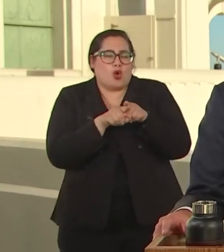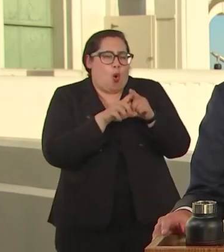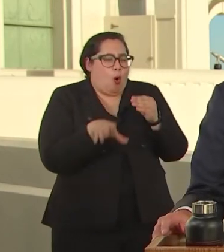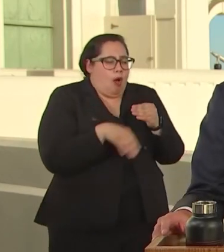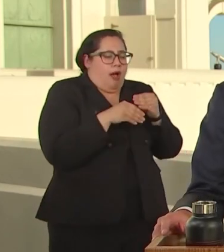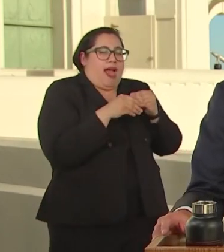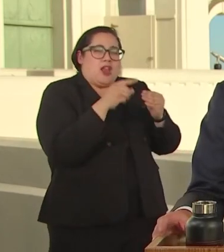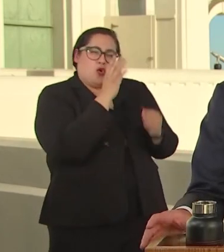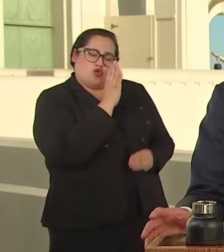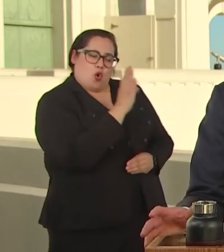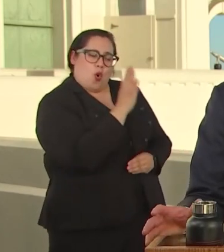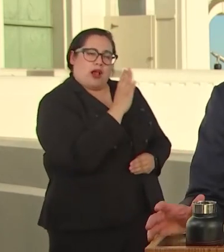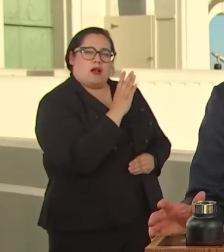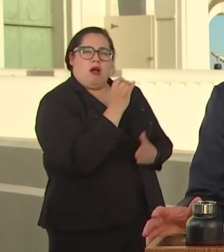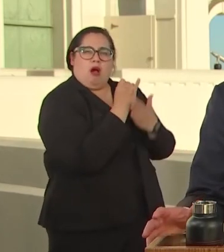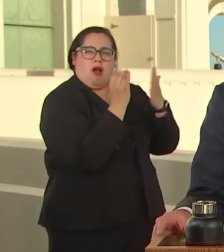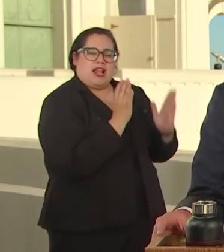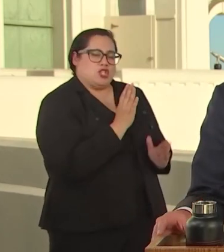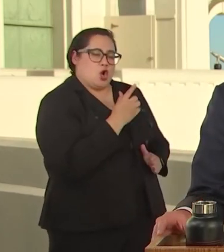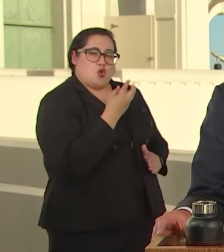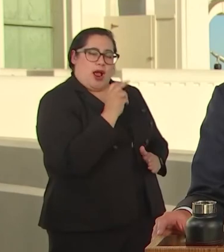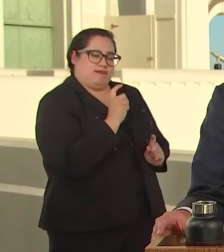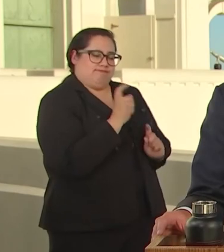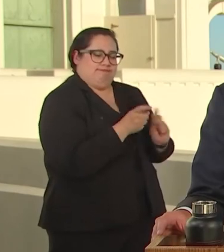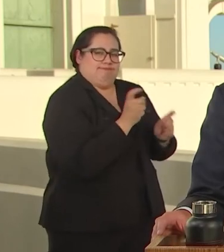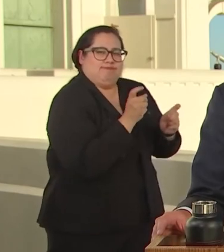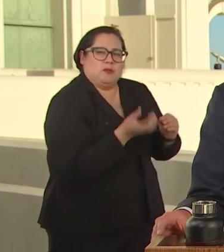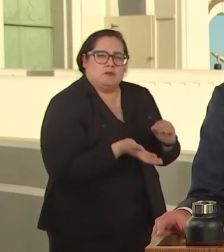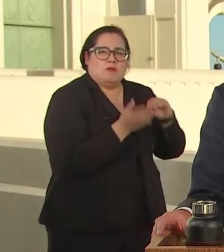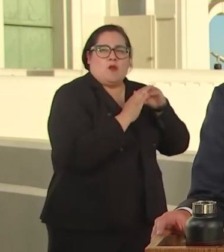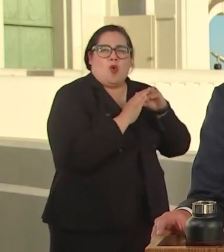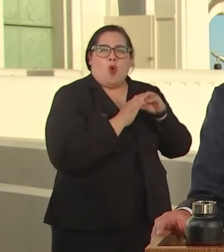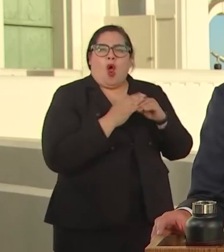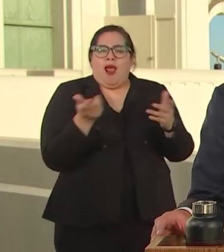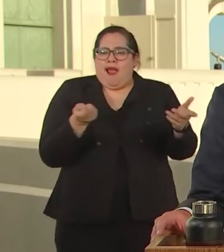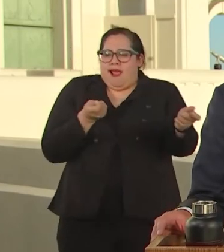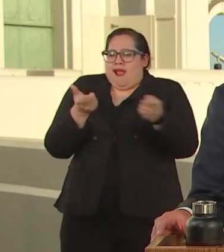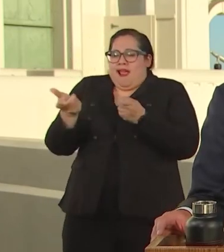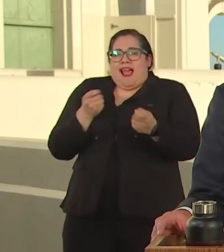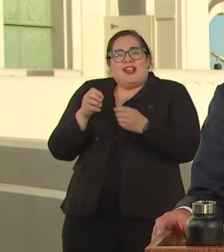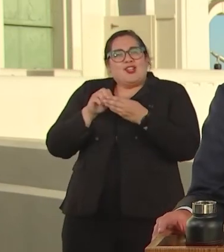DRAW CREATIVE SPIR TOYOTA